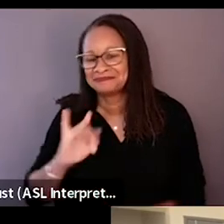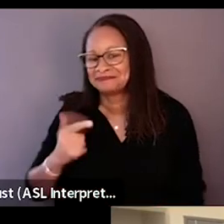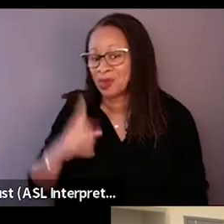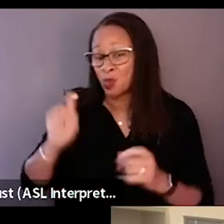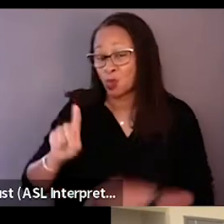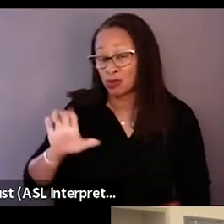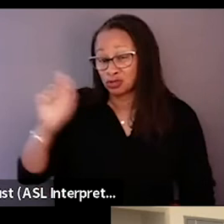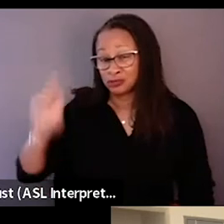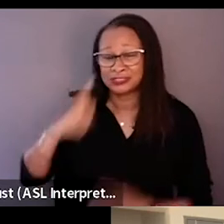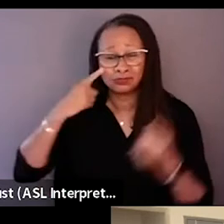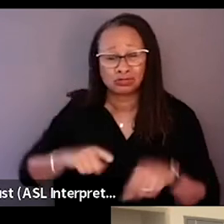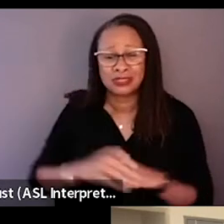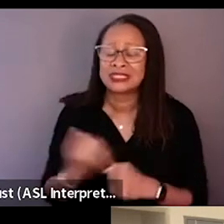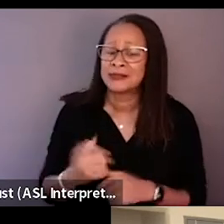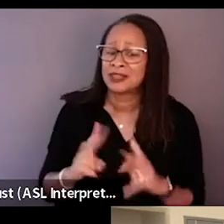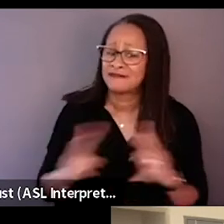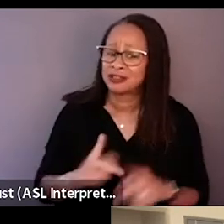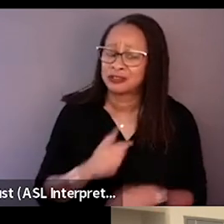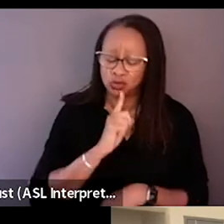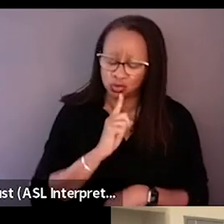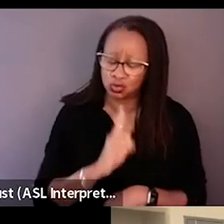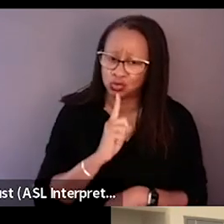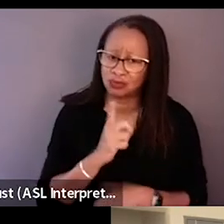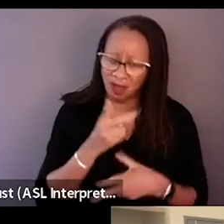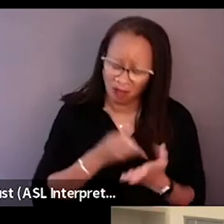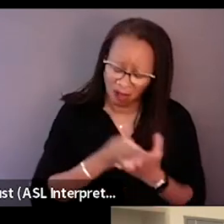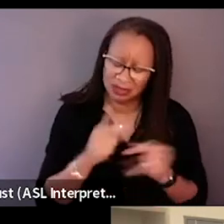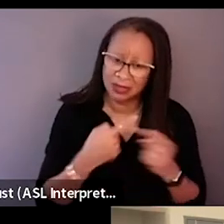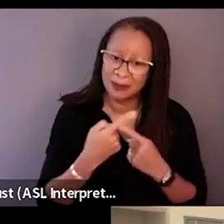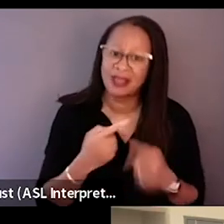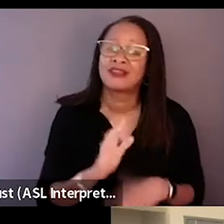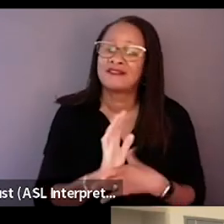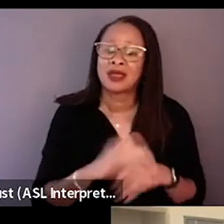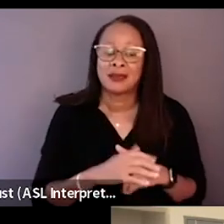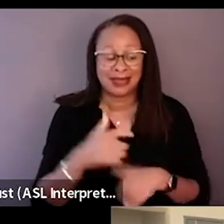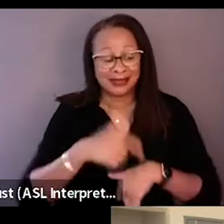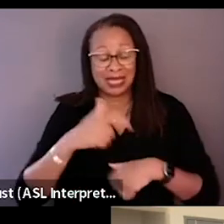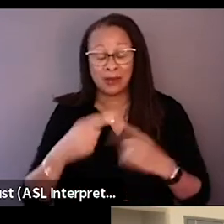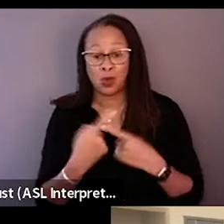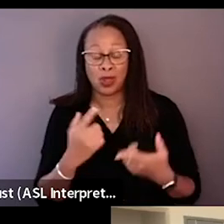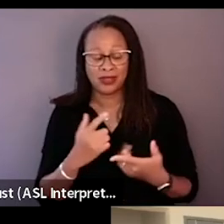There's something so truthful about this film in a time where truth is sort of wrestled over